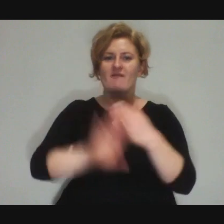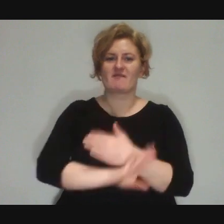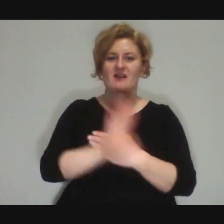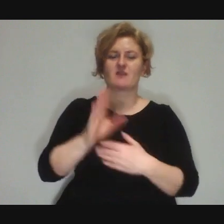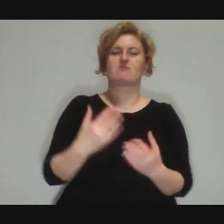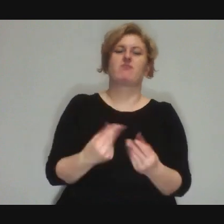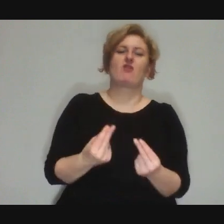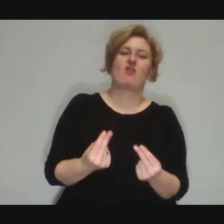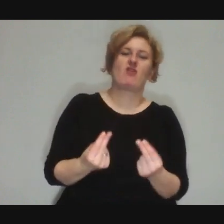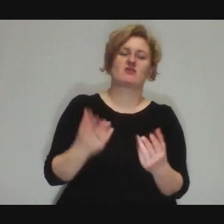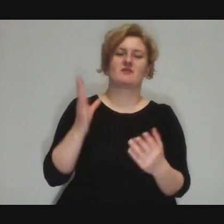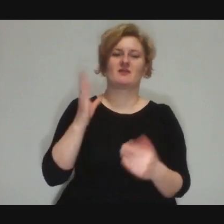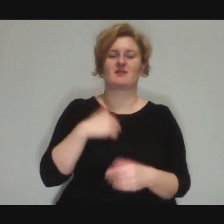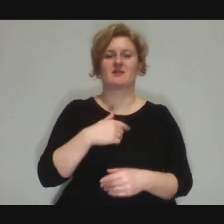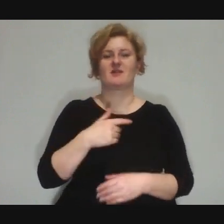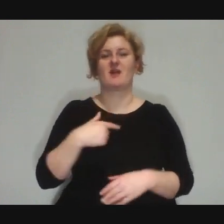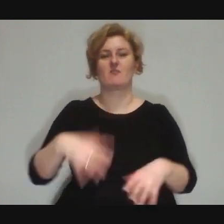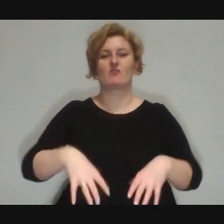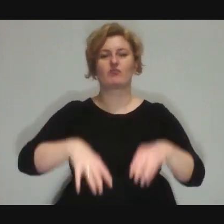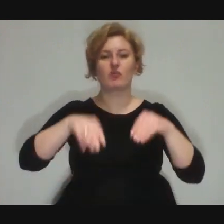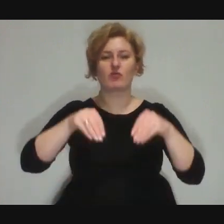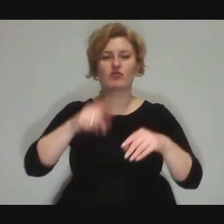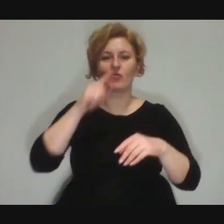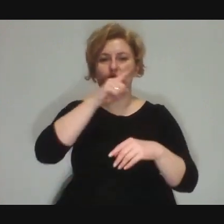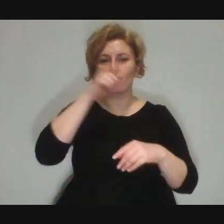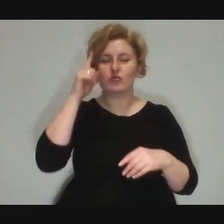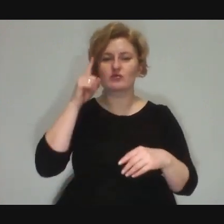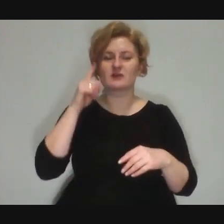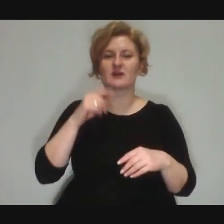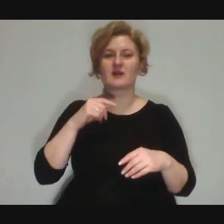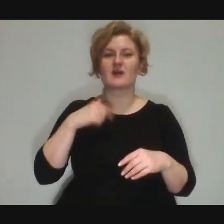that when they're told at the beginning that there's going to be a show, they go "